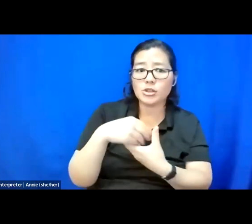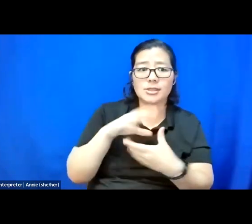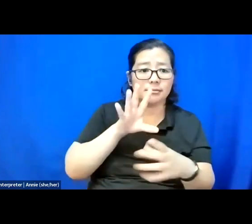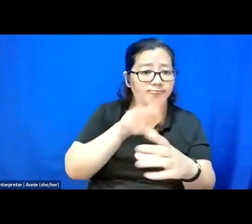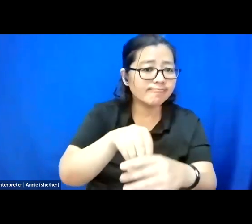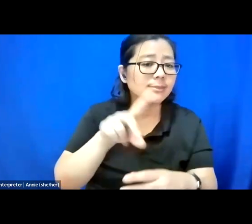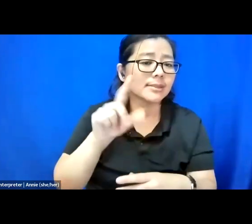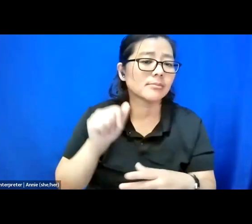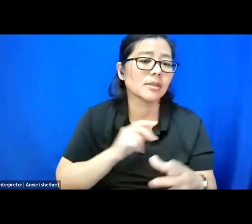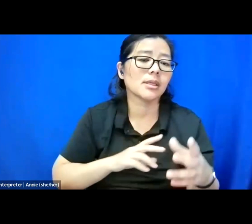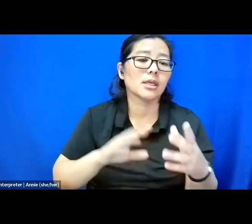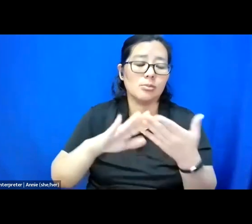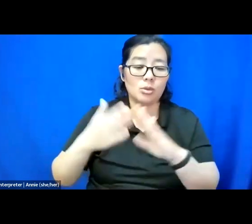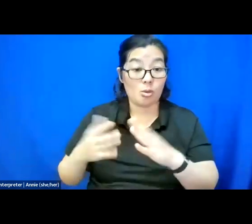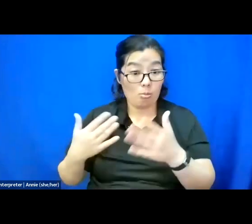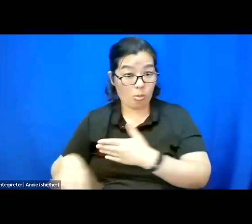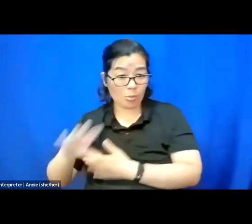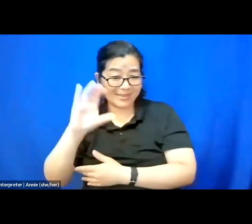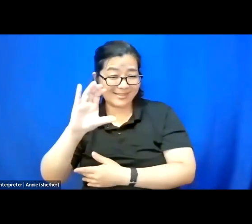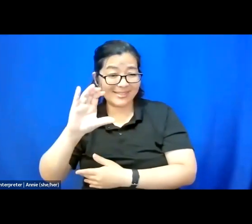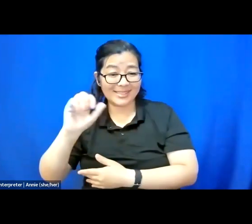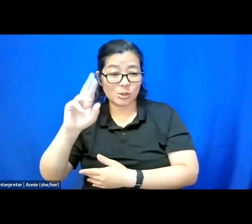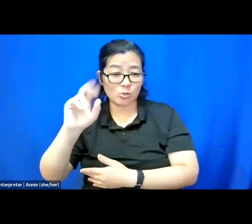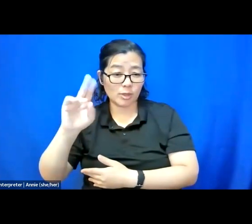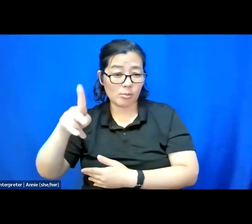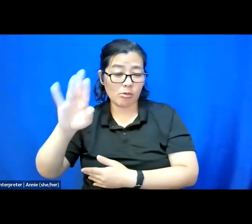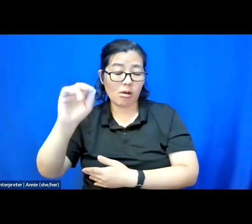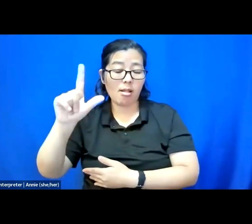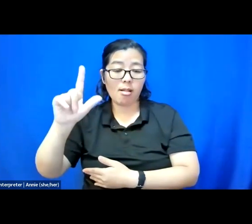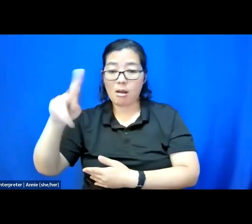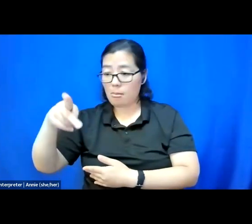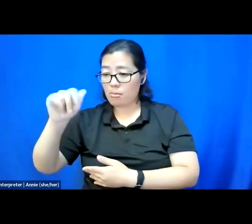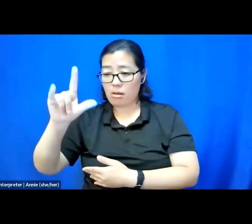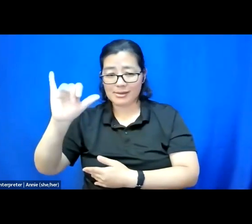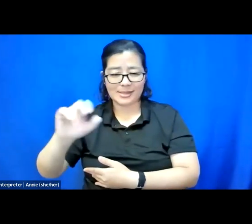Born with cerebral palsy, Imani writes using her platform to speak